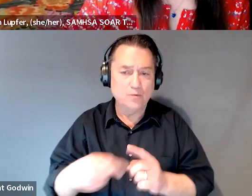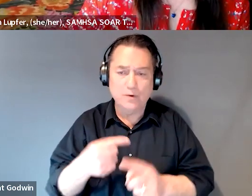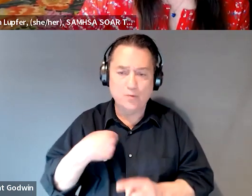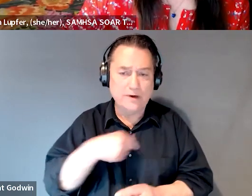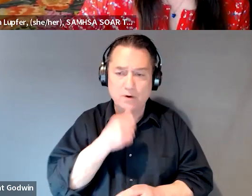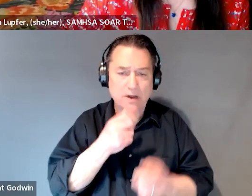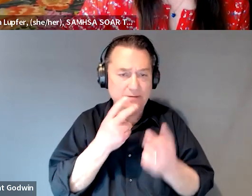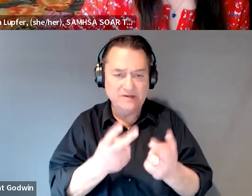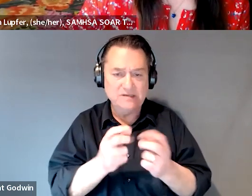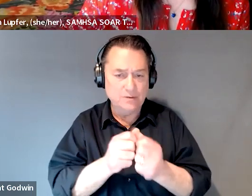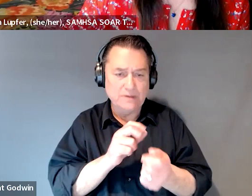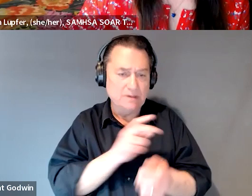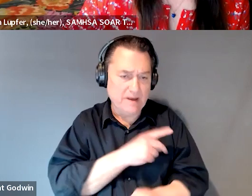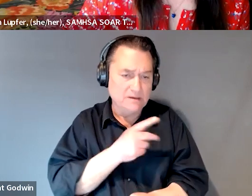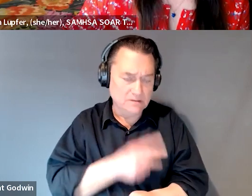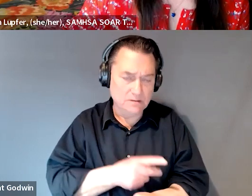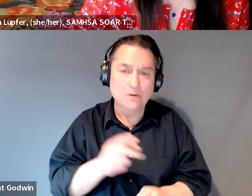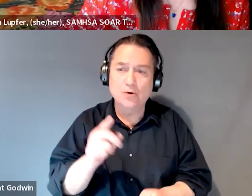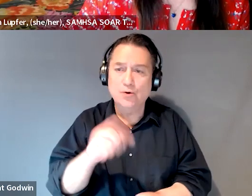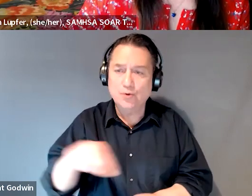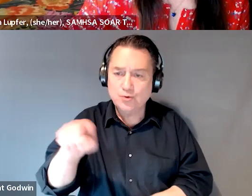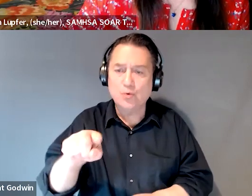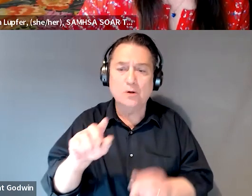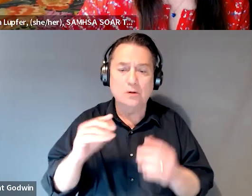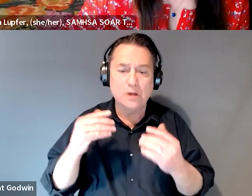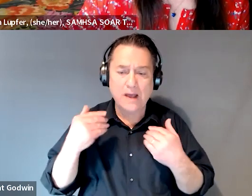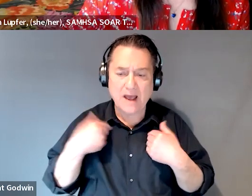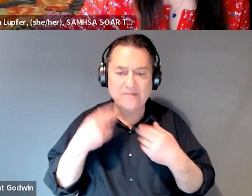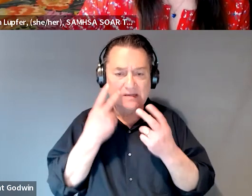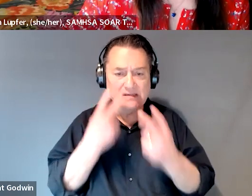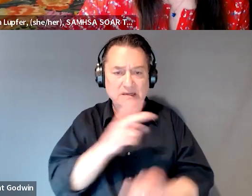and you all often have seen the patient longitudinally